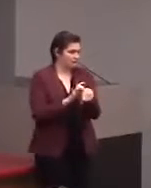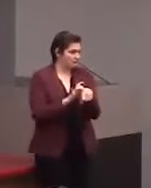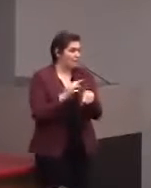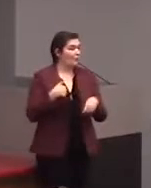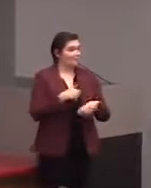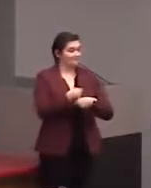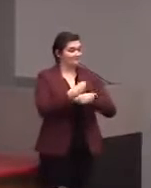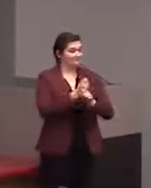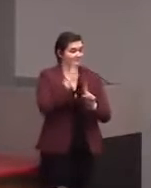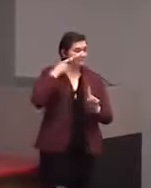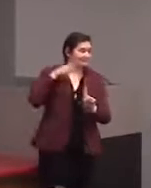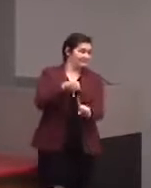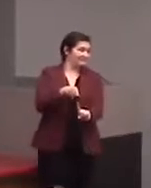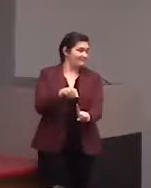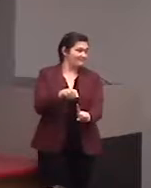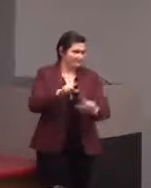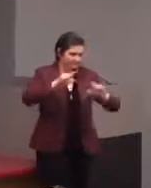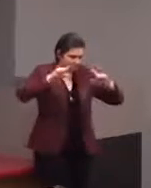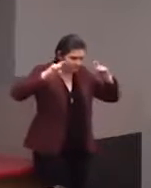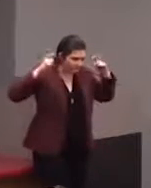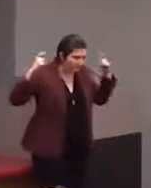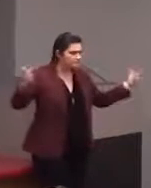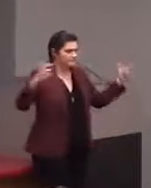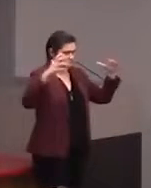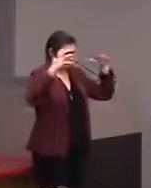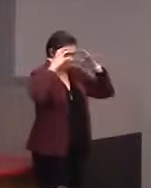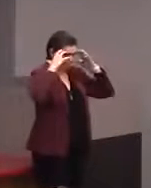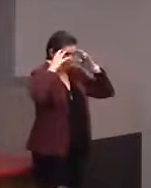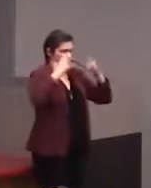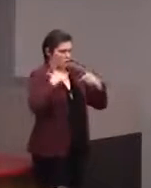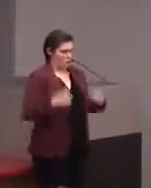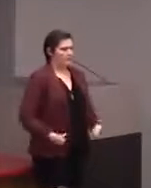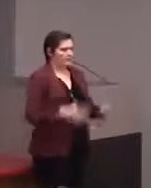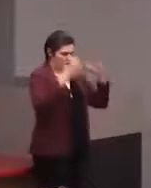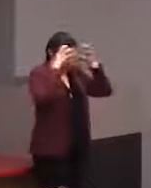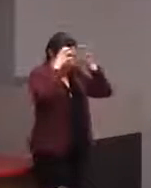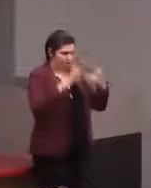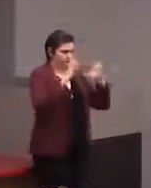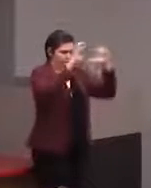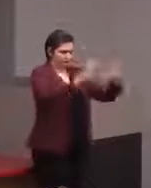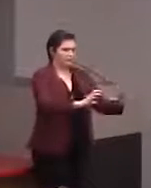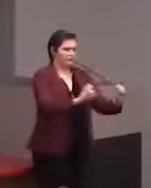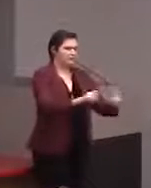and it's a giant model of the human brain and you touch different parts of the brain.